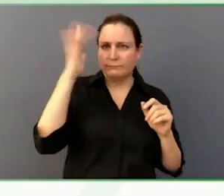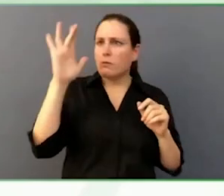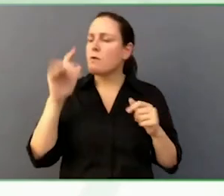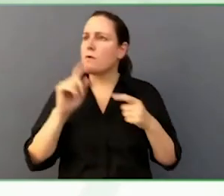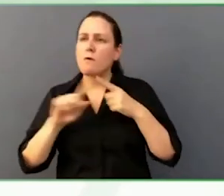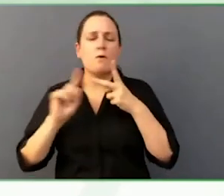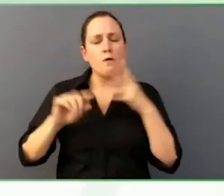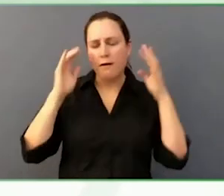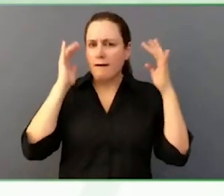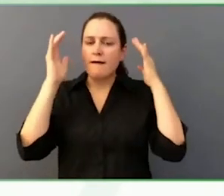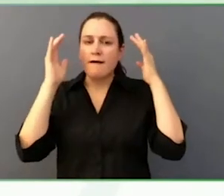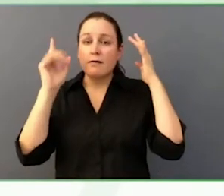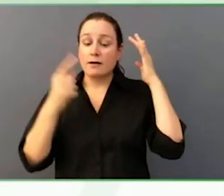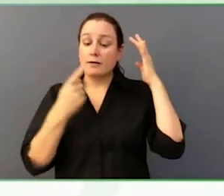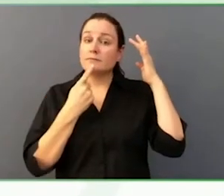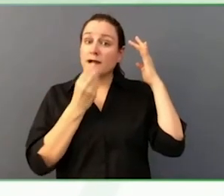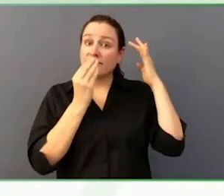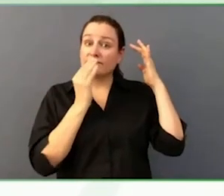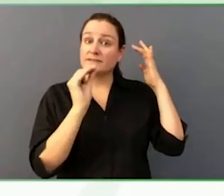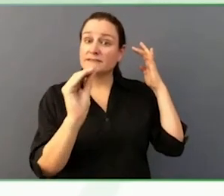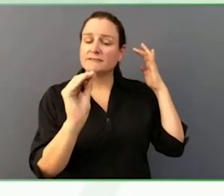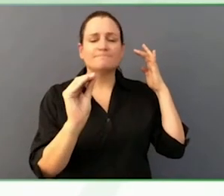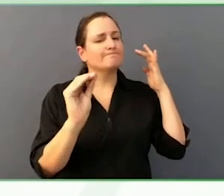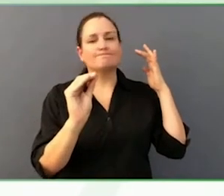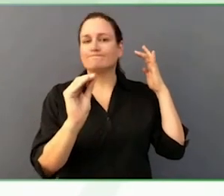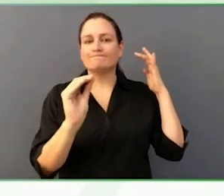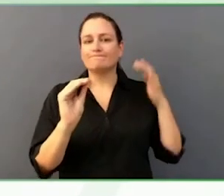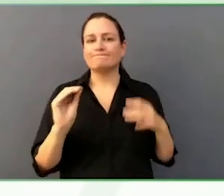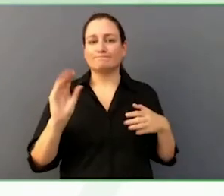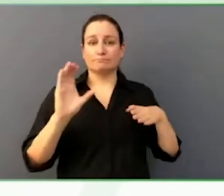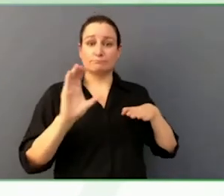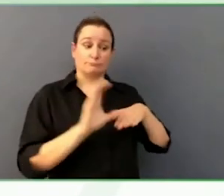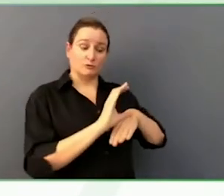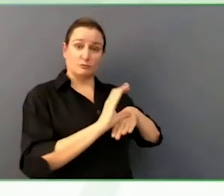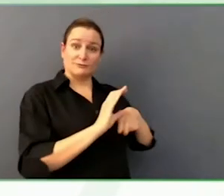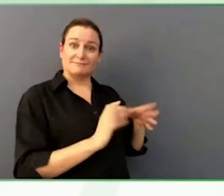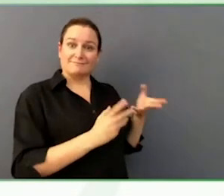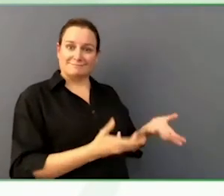low-tech communication system, when he was at school, he used a